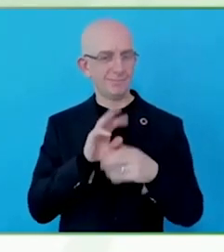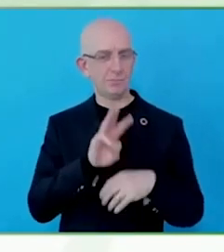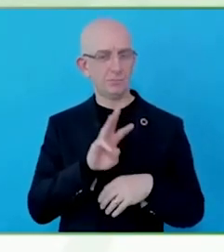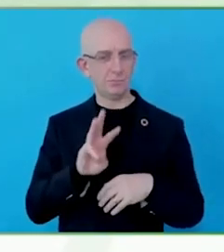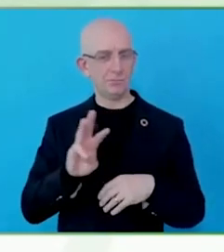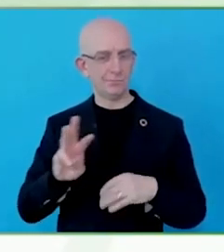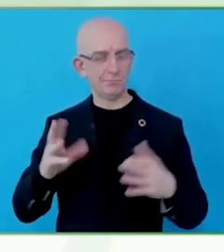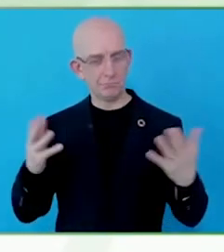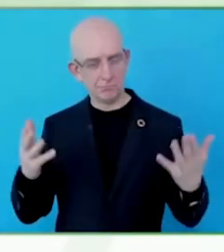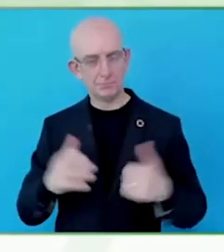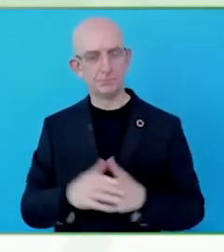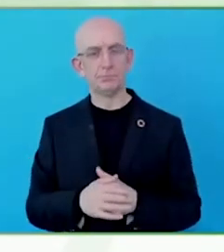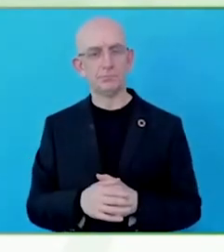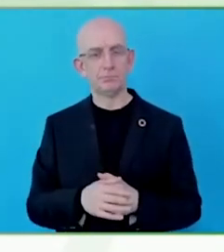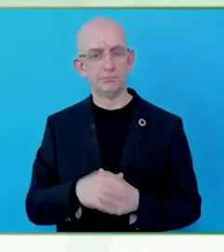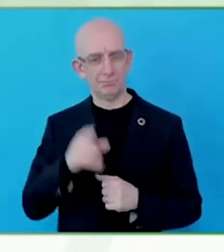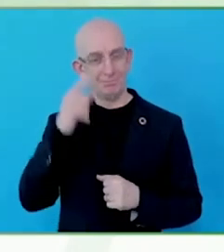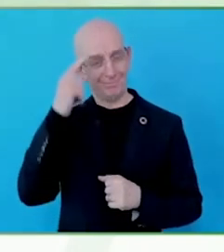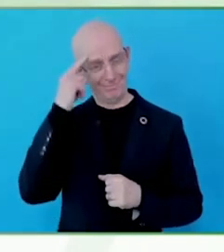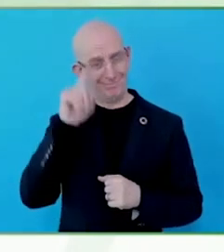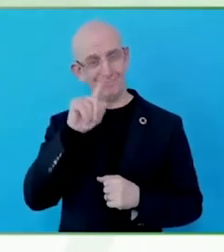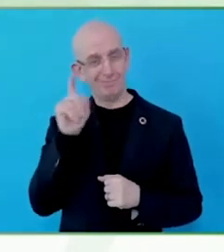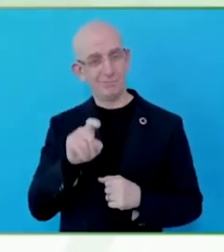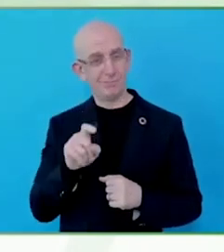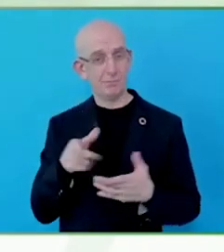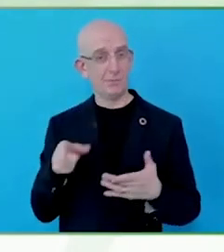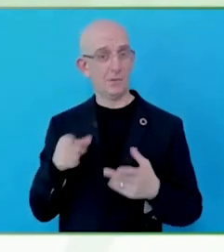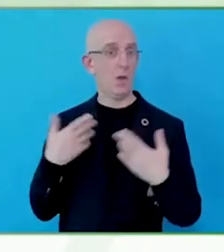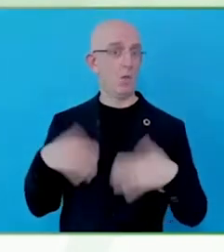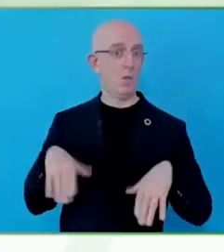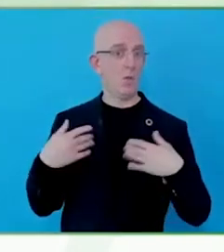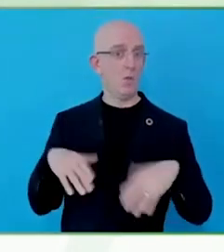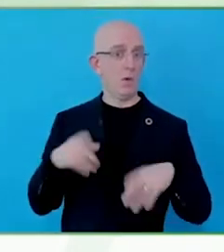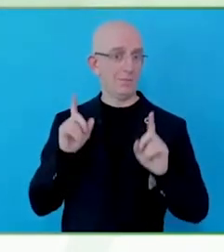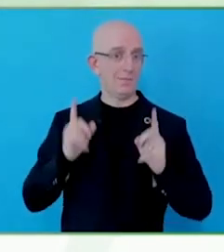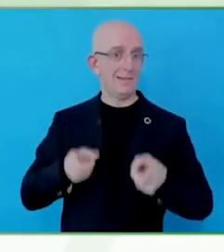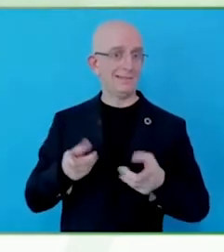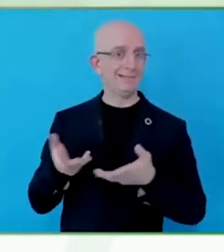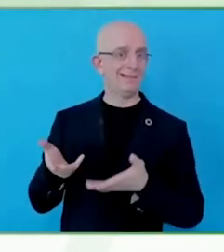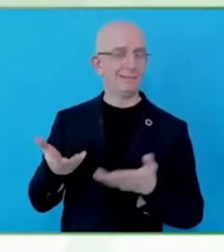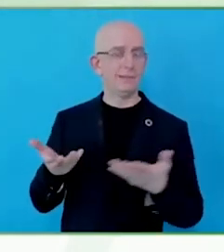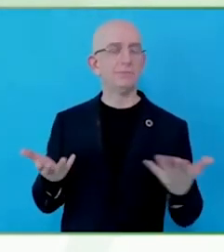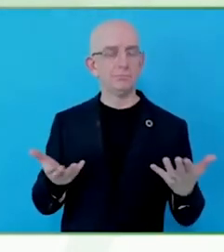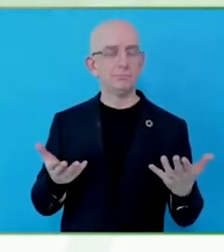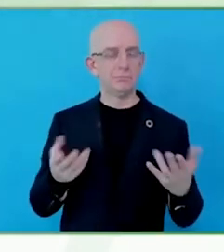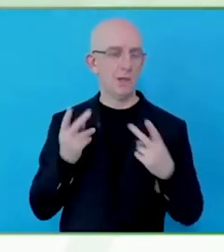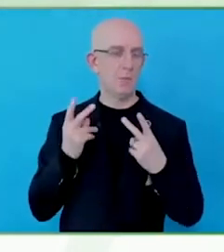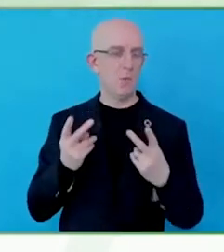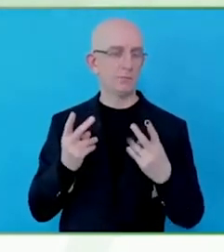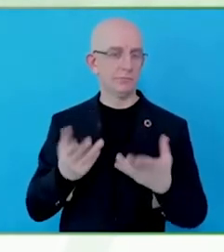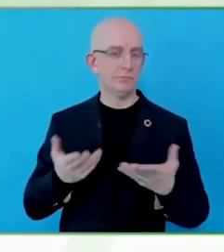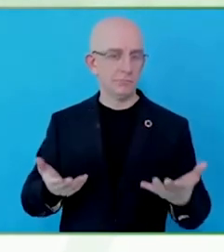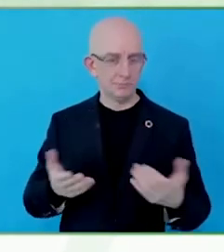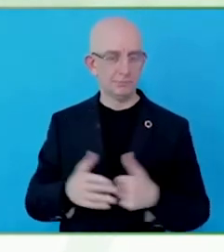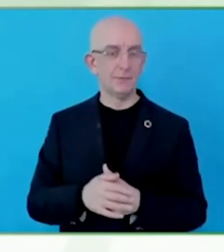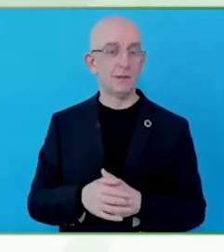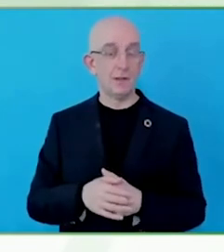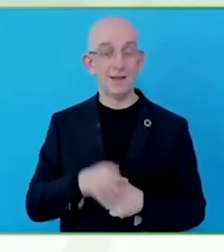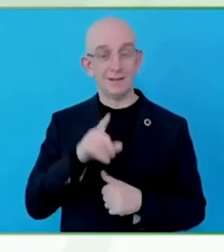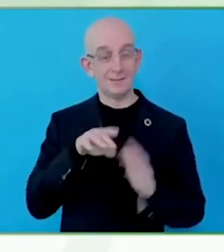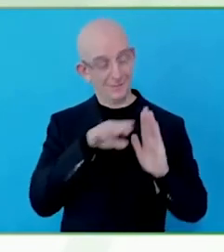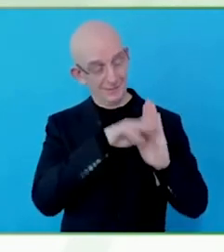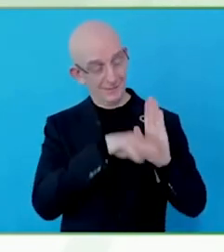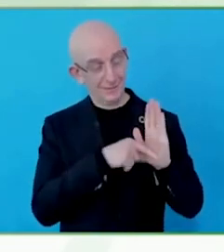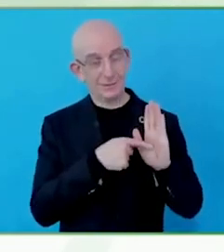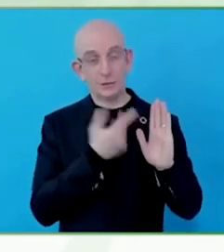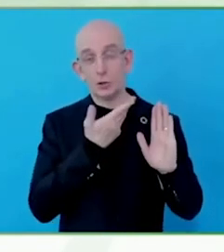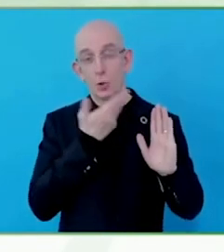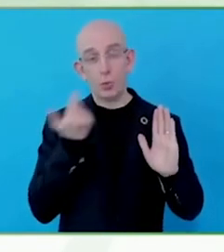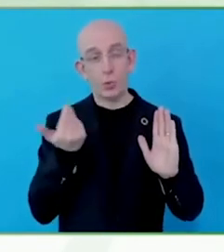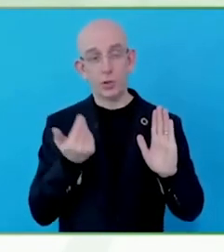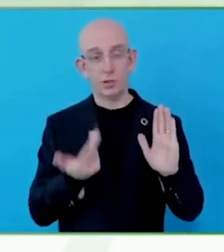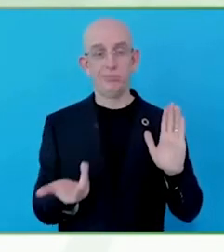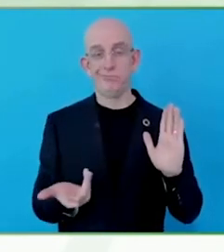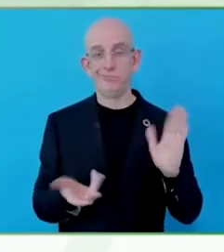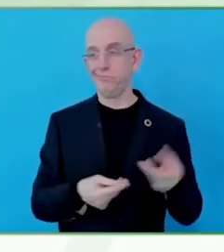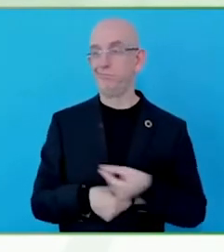standard, we can't have obliged people to comply with the digital